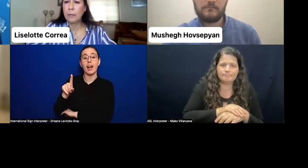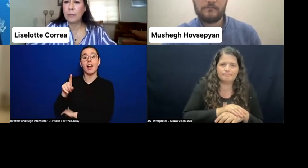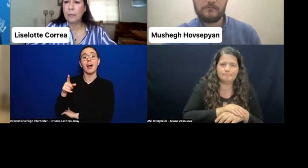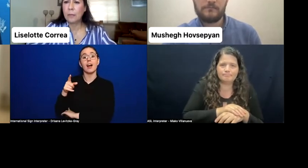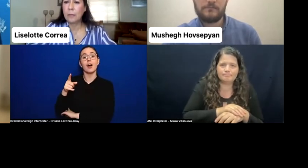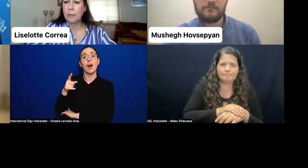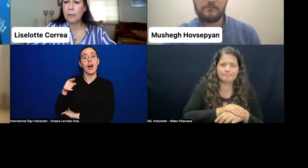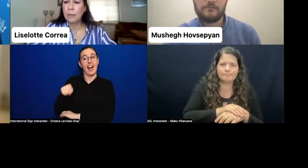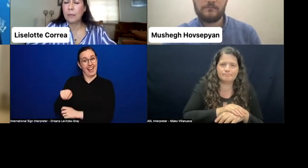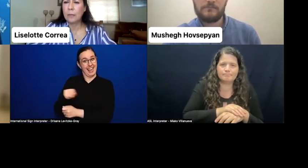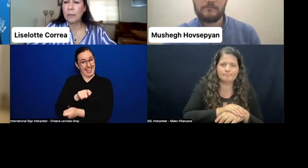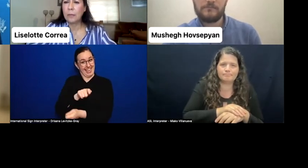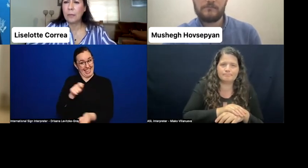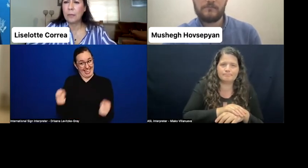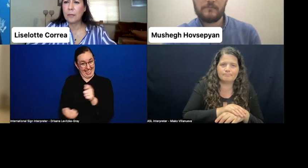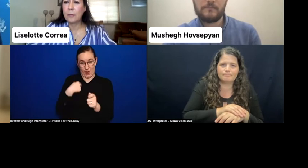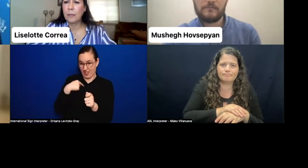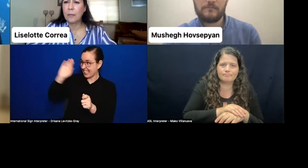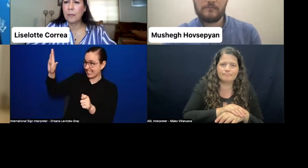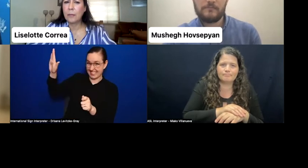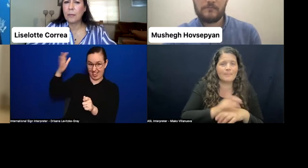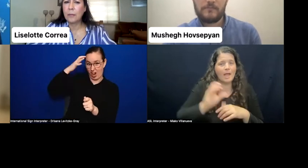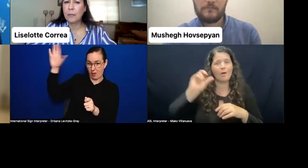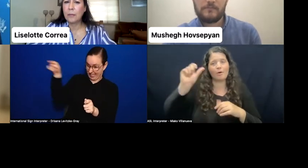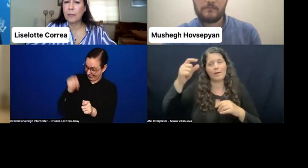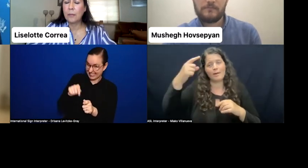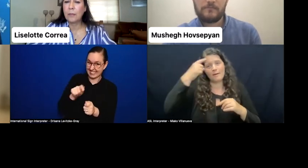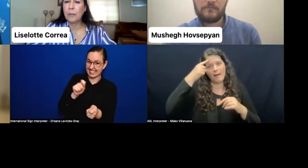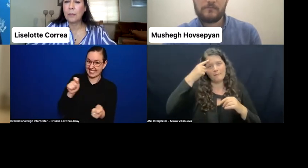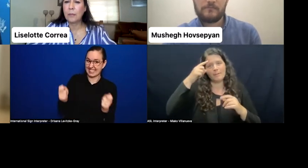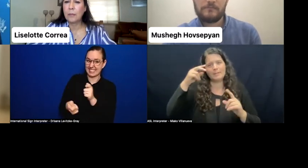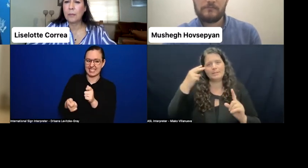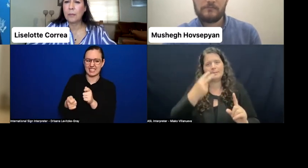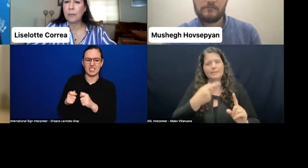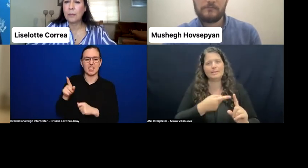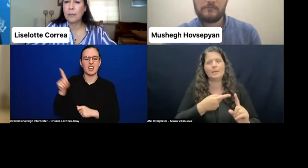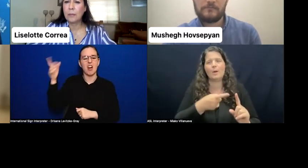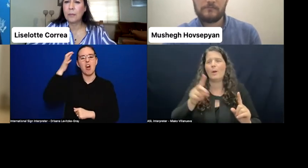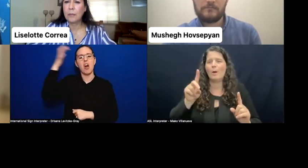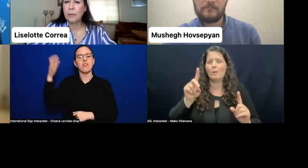But I think that civil society in our countries